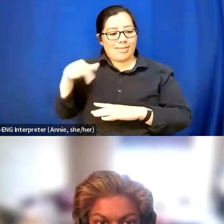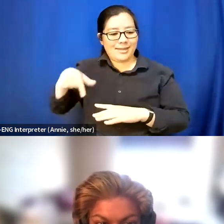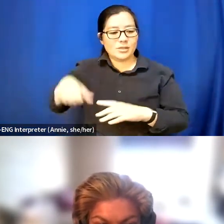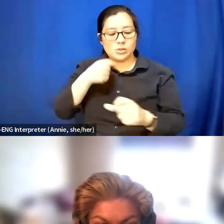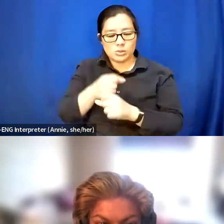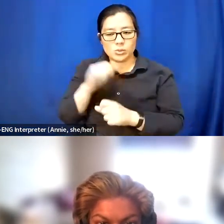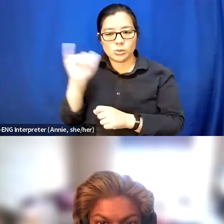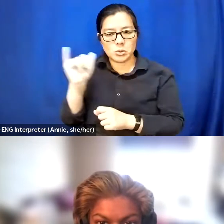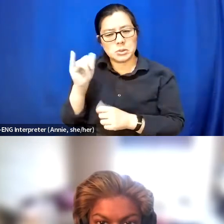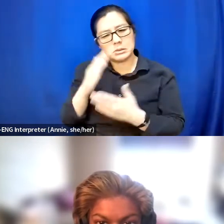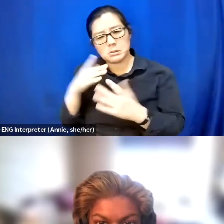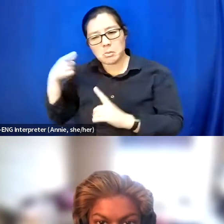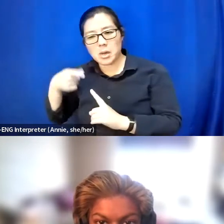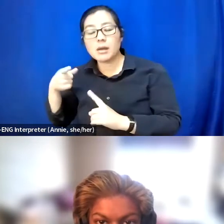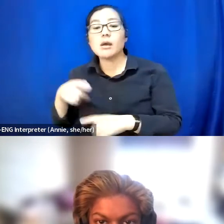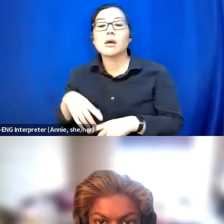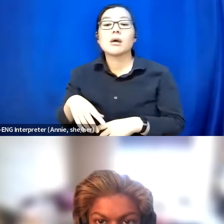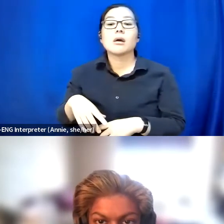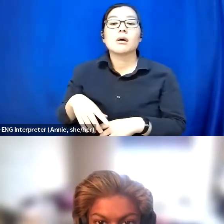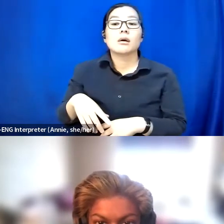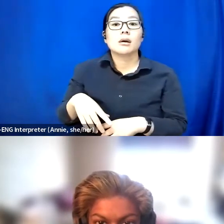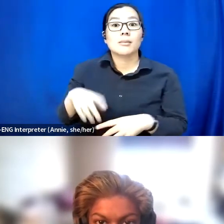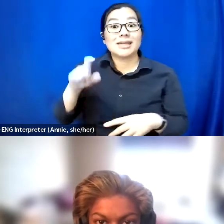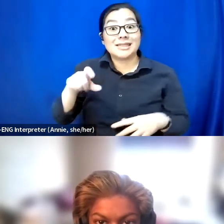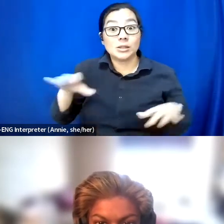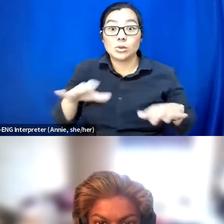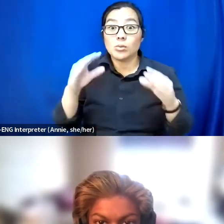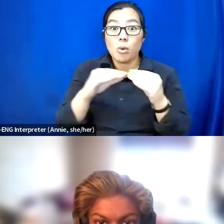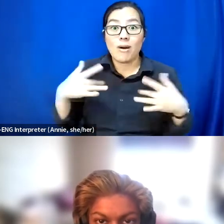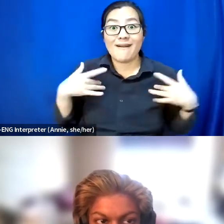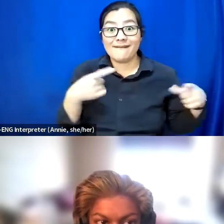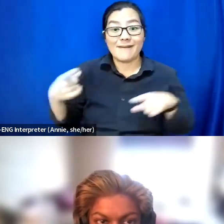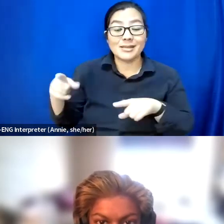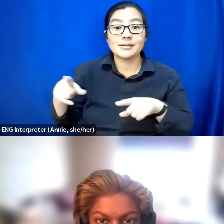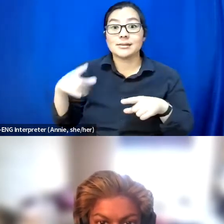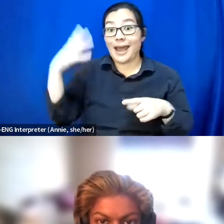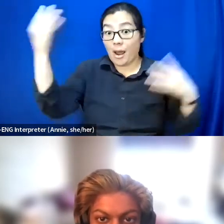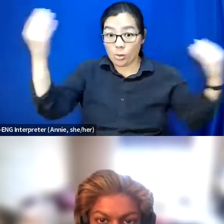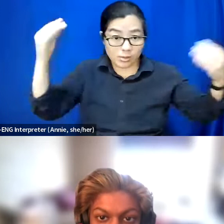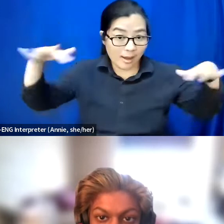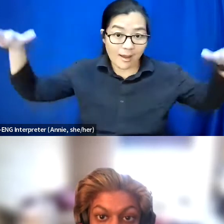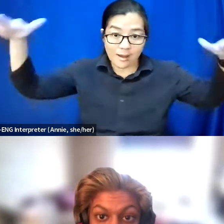But needing to do events more outdoors, especially for me,